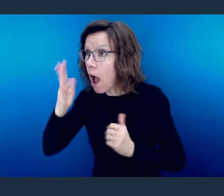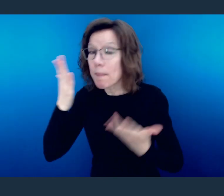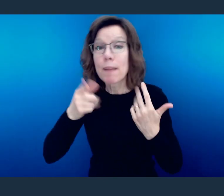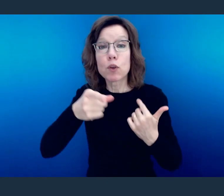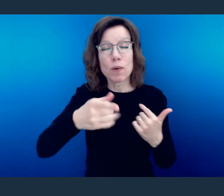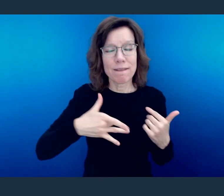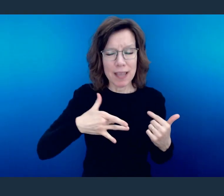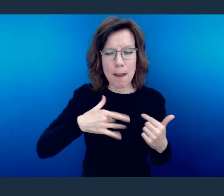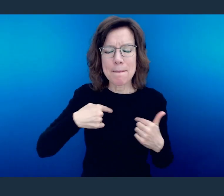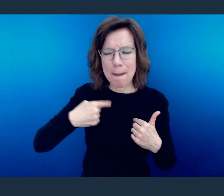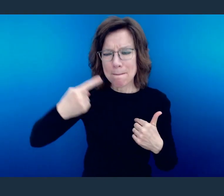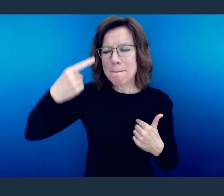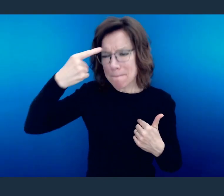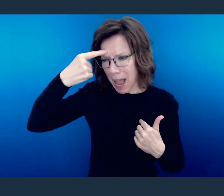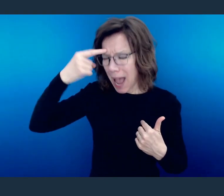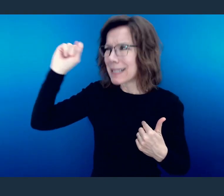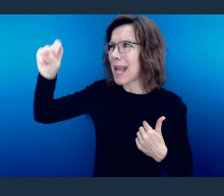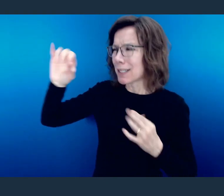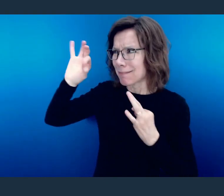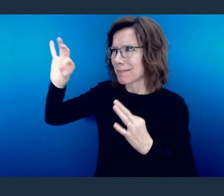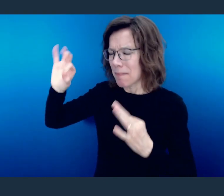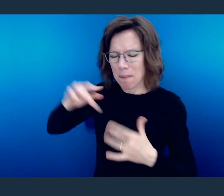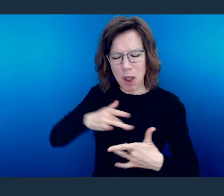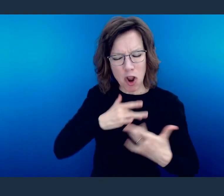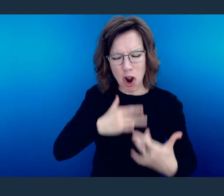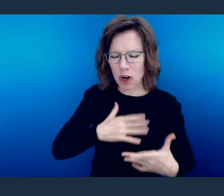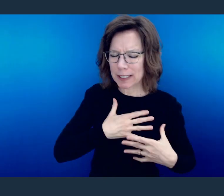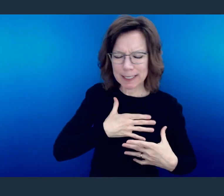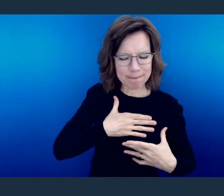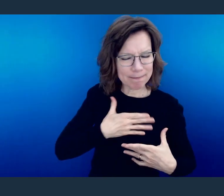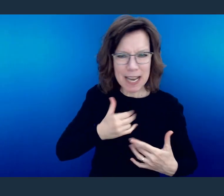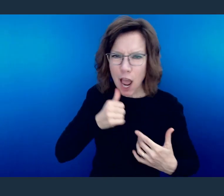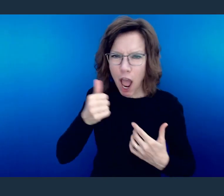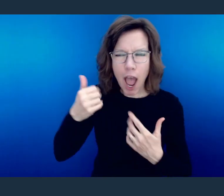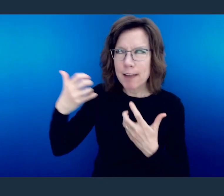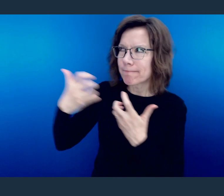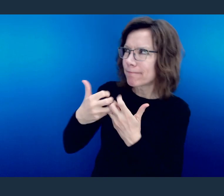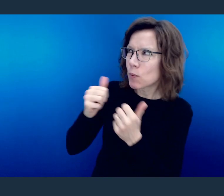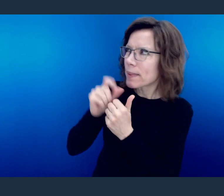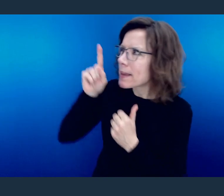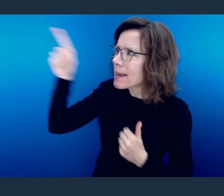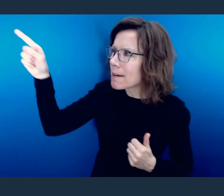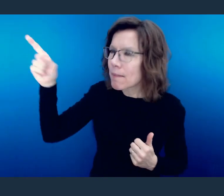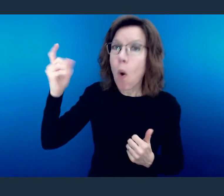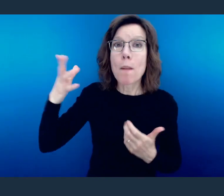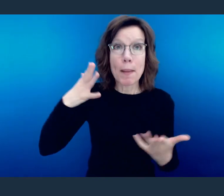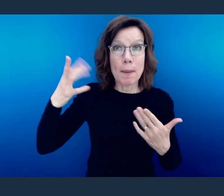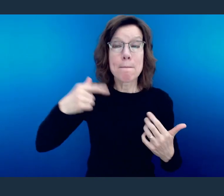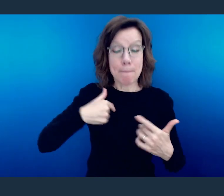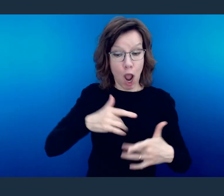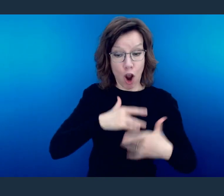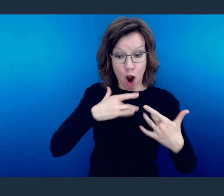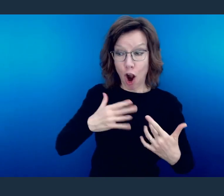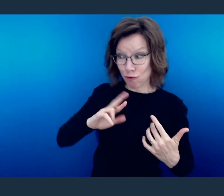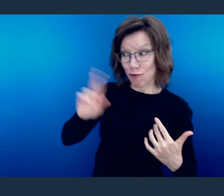My mind is getting right but my heart is still heavy. And maybe my heart is open but my mind is still a work in progress.